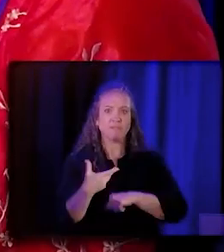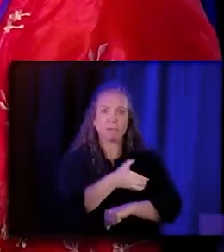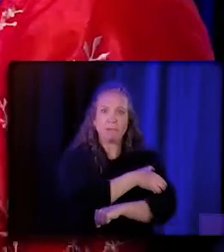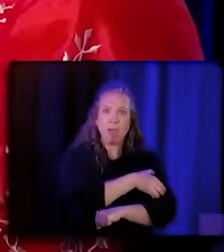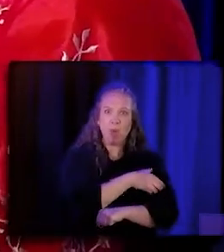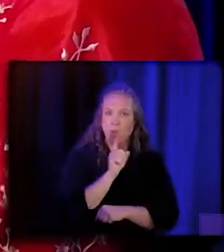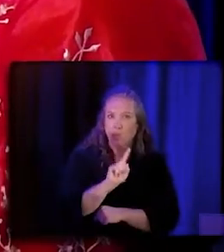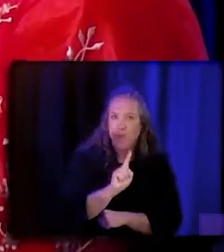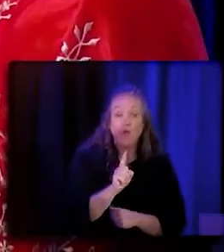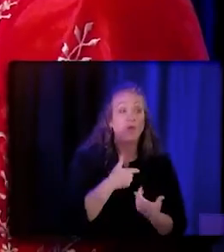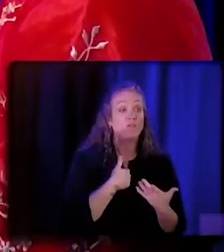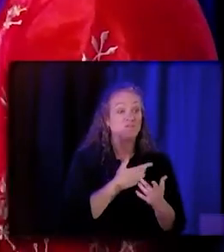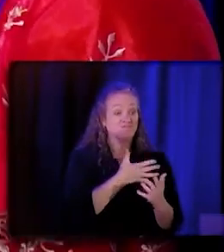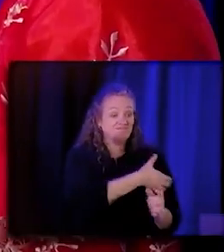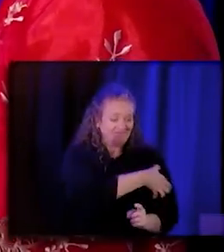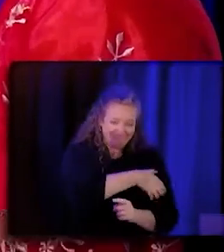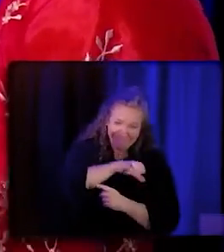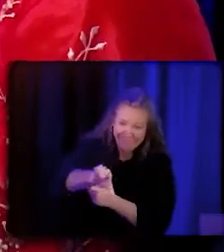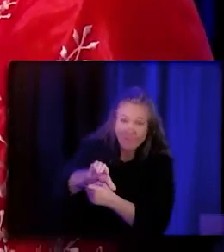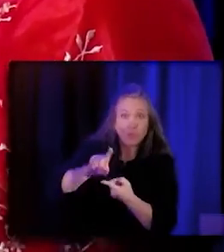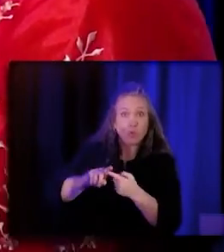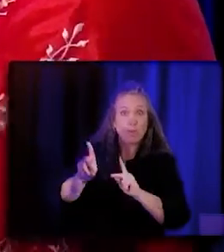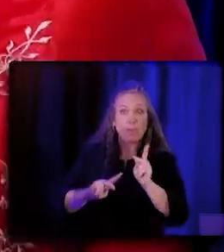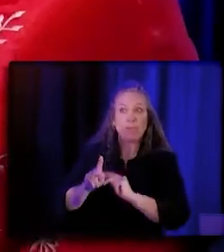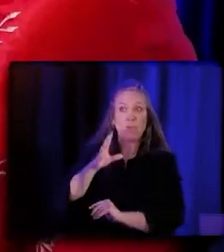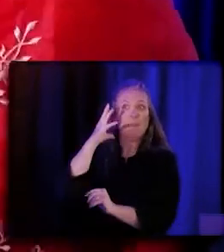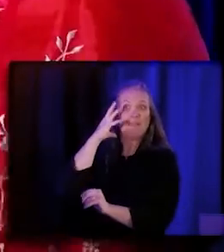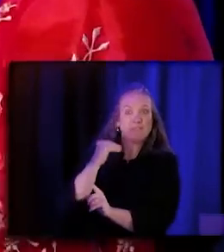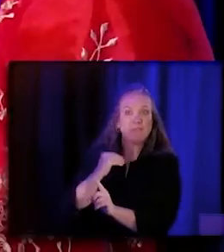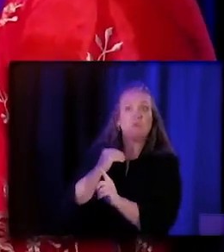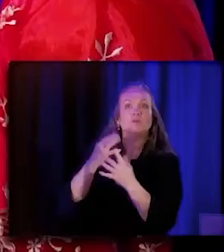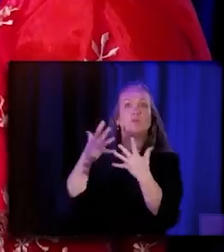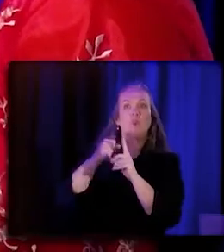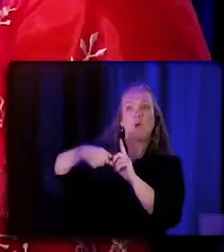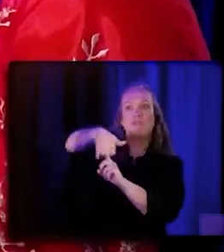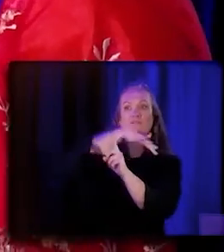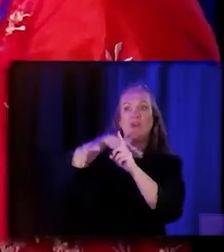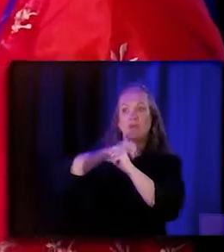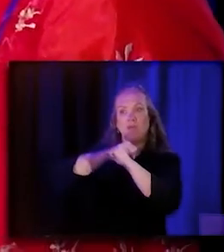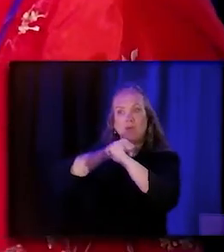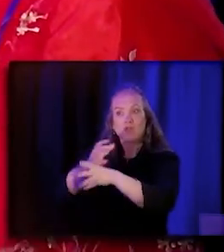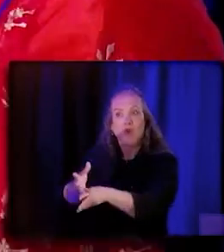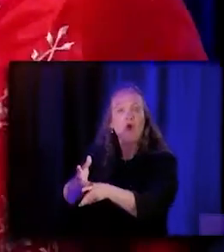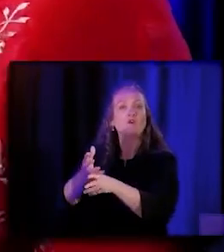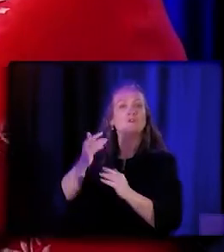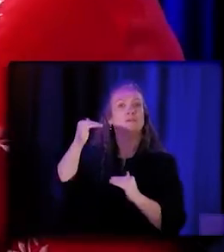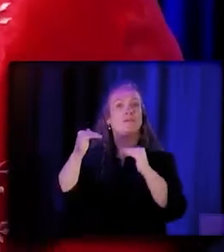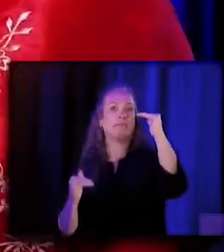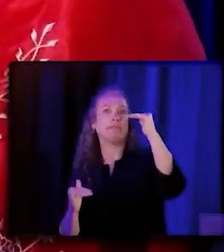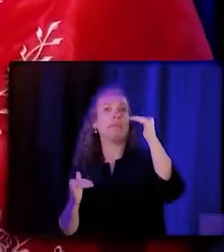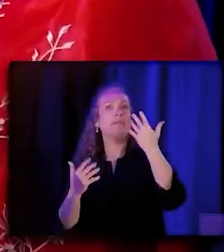directly experience the inequity, the conditions that cause the inequities in our health to being leaders in the field.